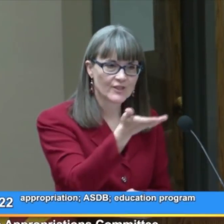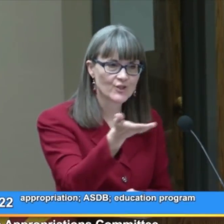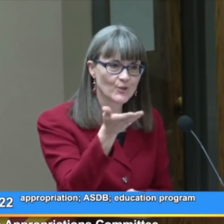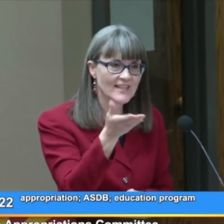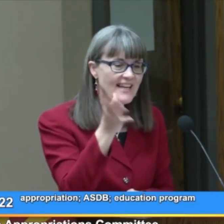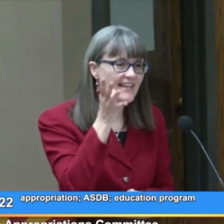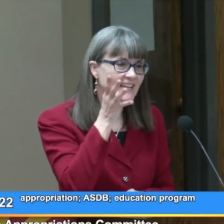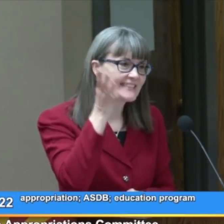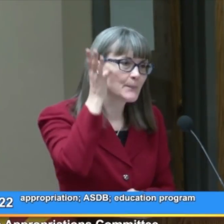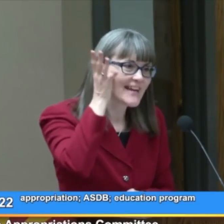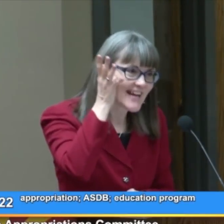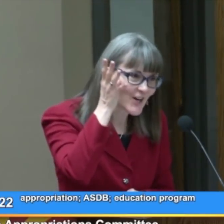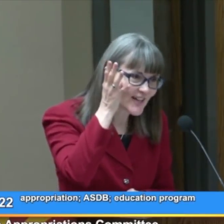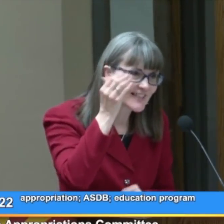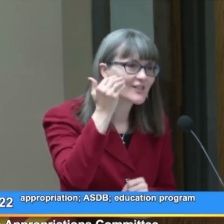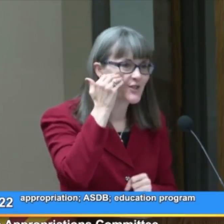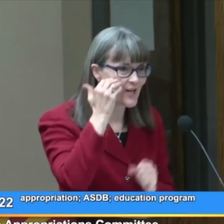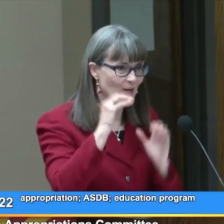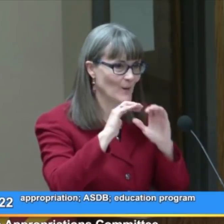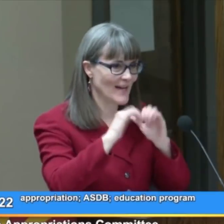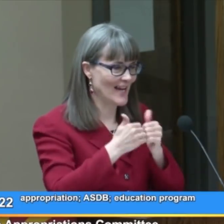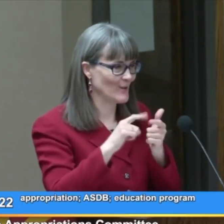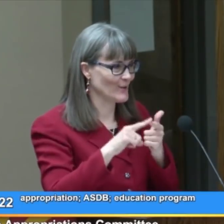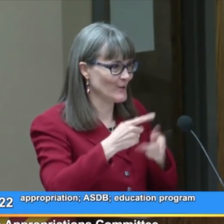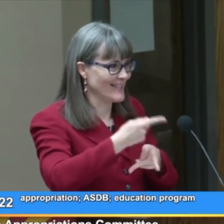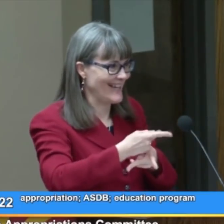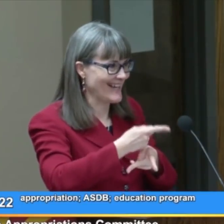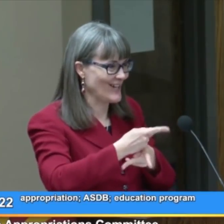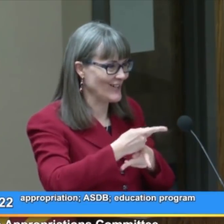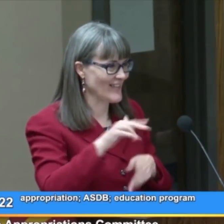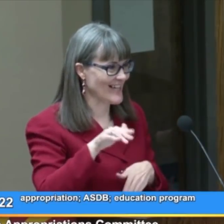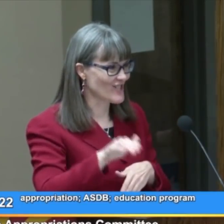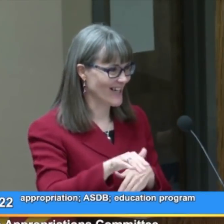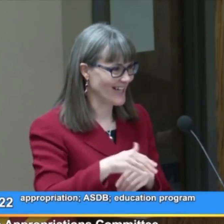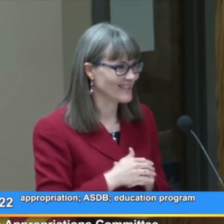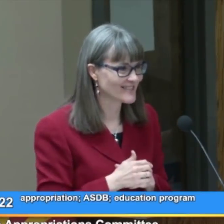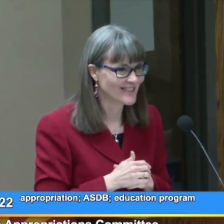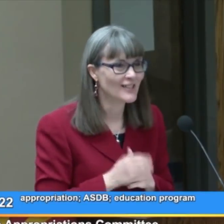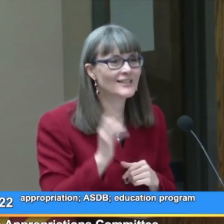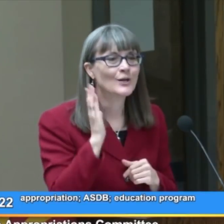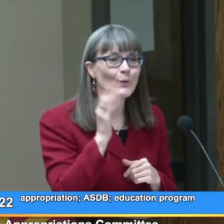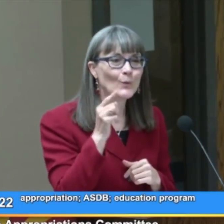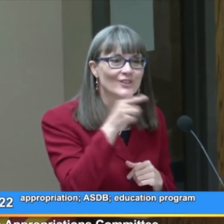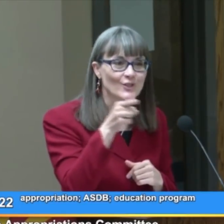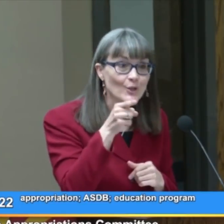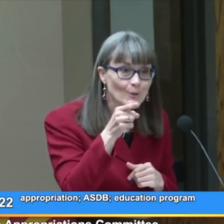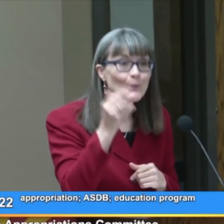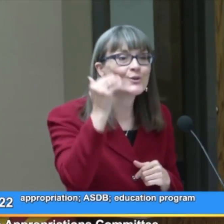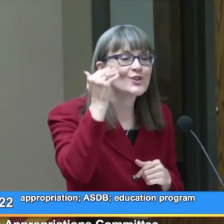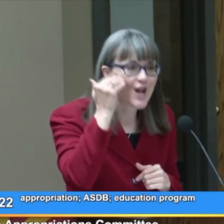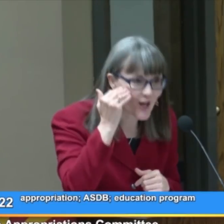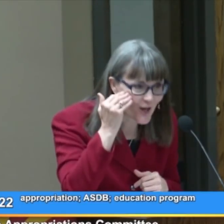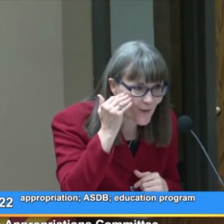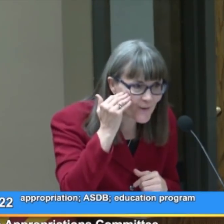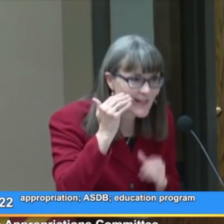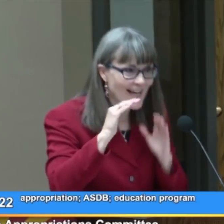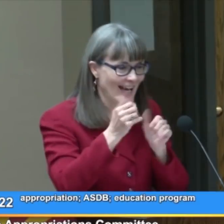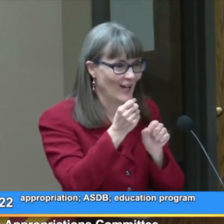Would you then, as a parent, know how to take care of that child? would you know how to